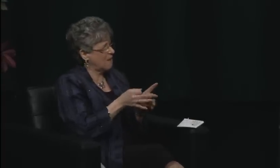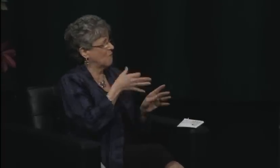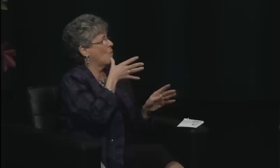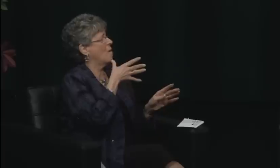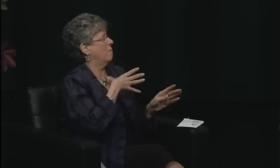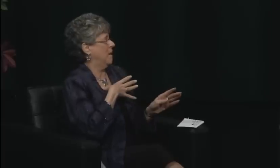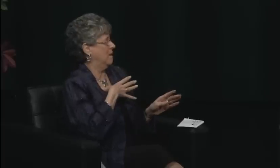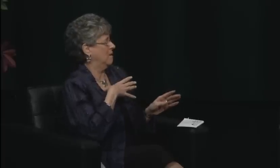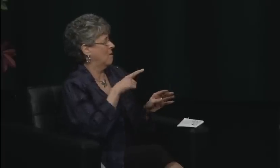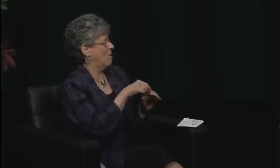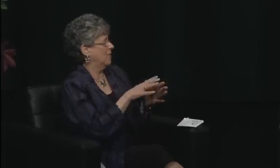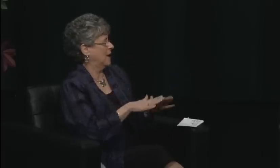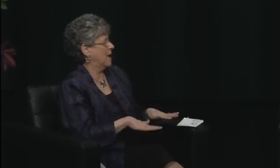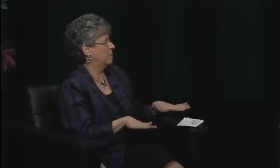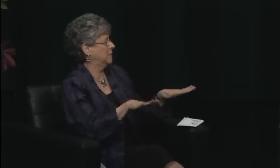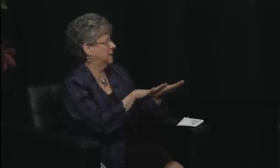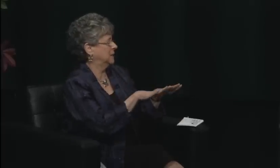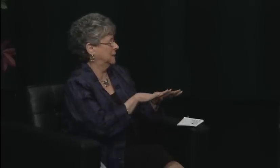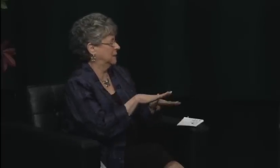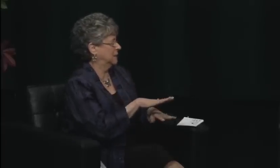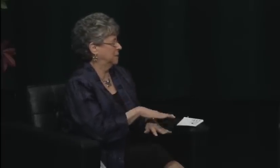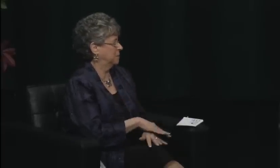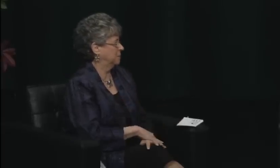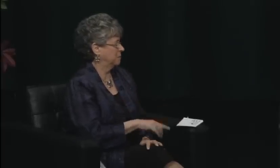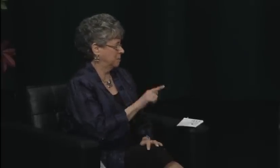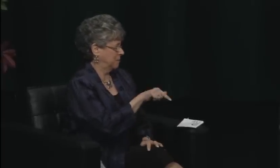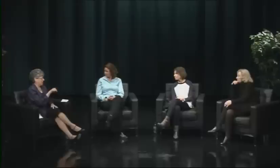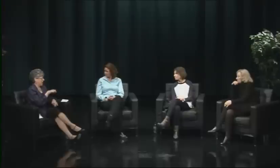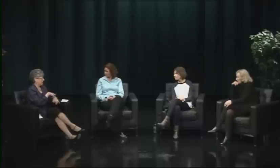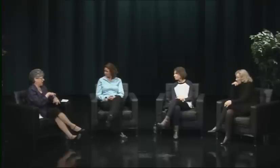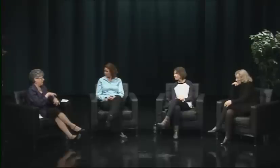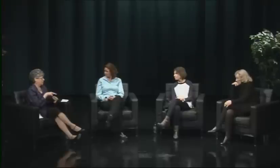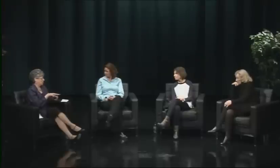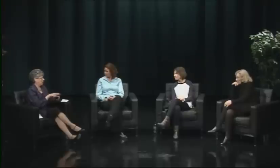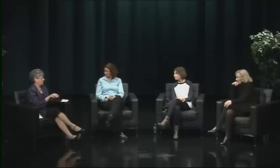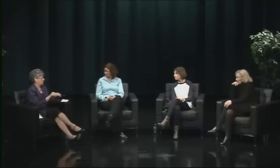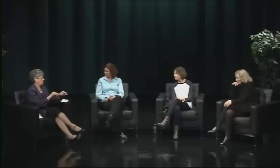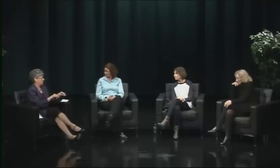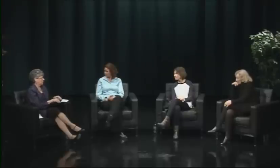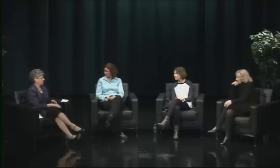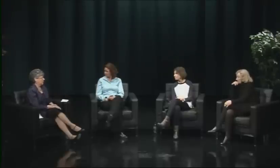They chose a hearing woman because they wanted to kind of play up the gender issue.